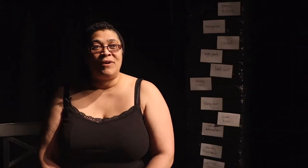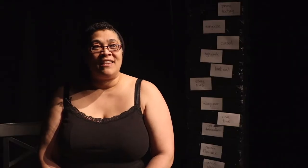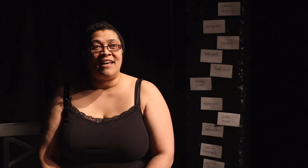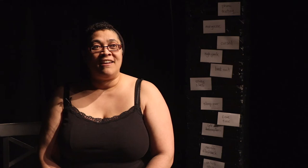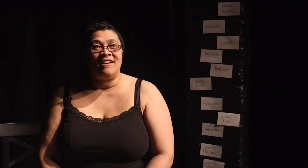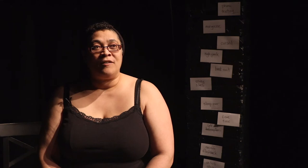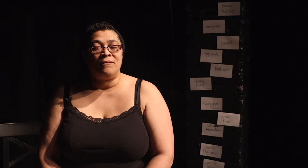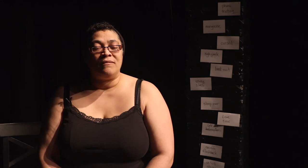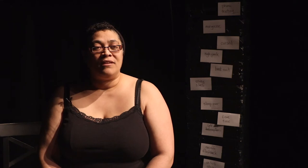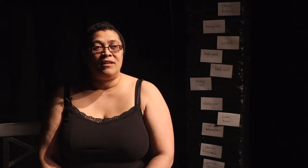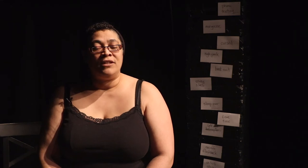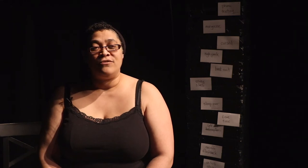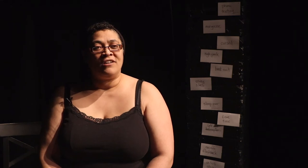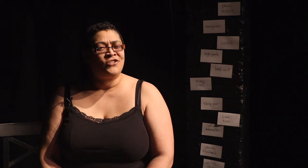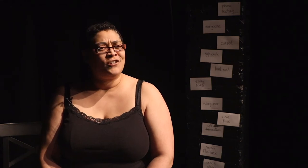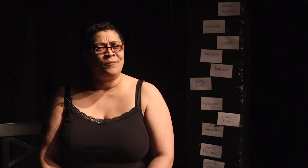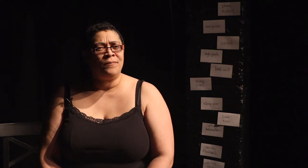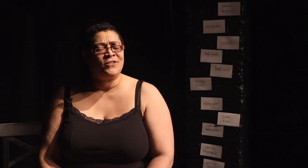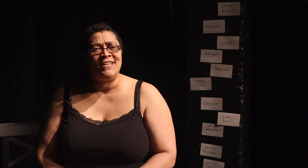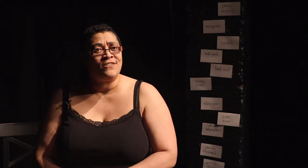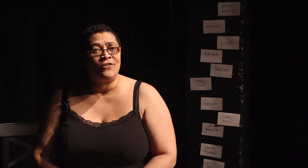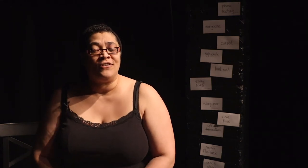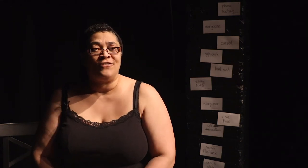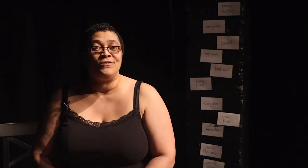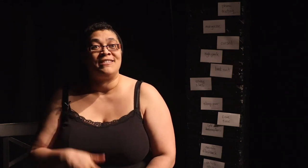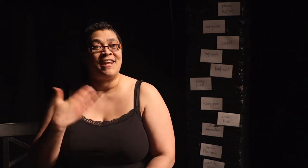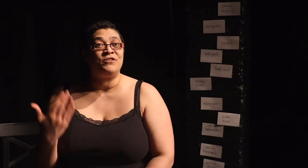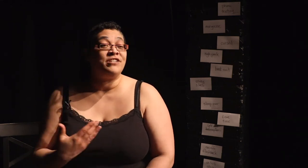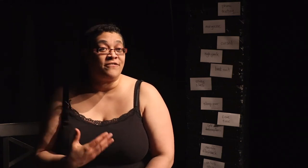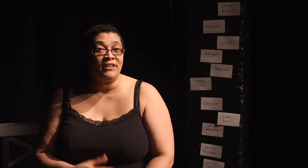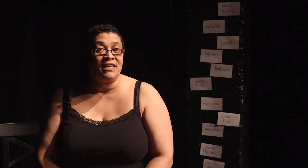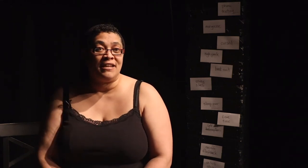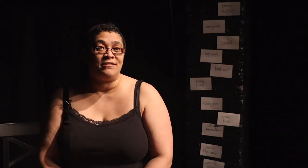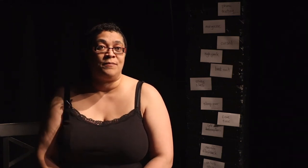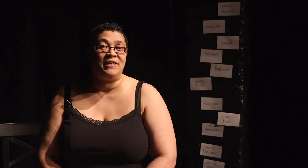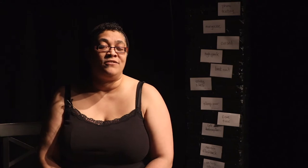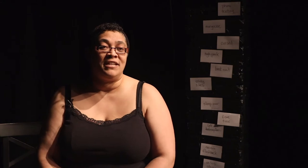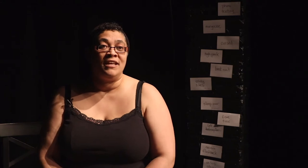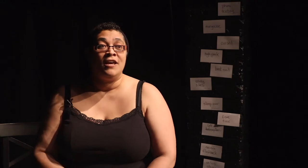that Hindu culture perceives or uses that imagery differently than how it's typically